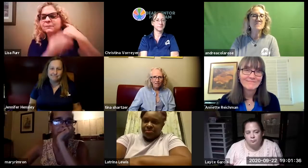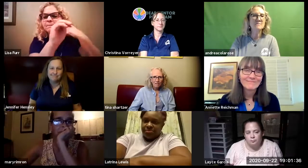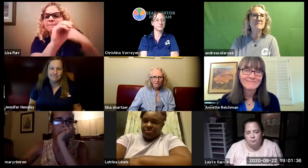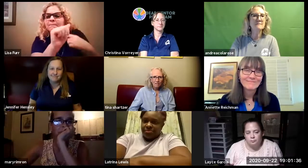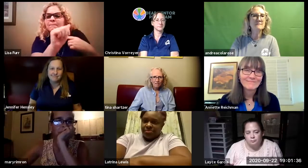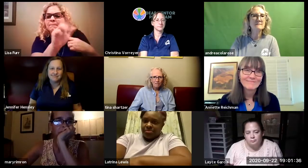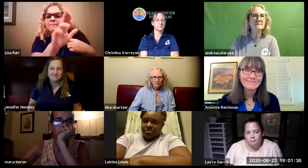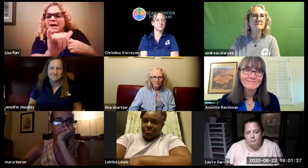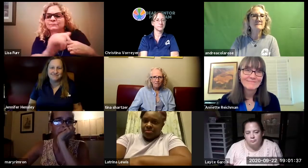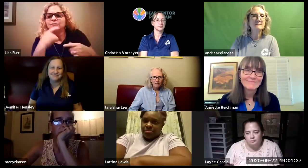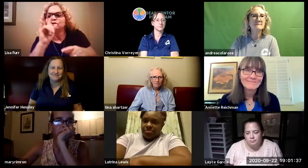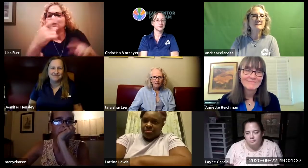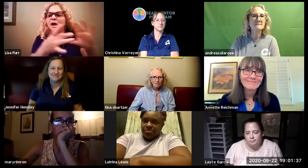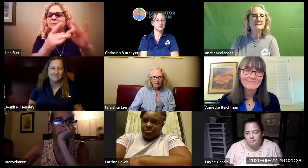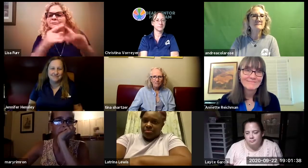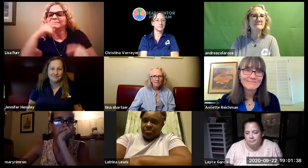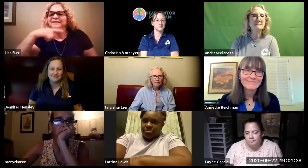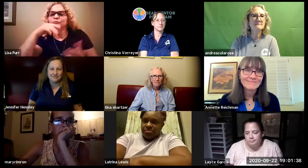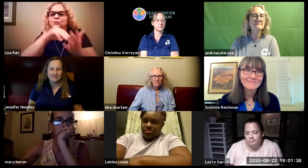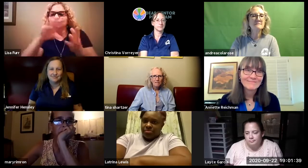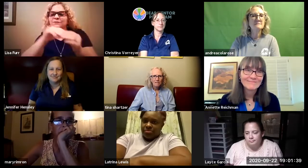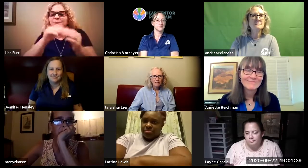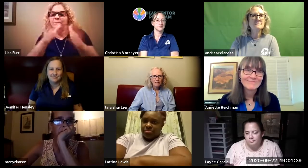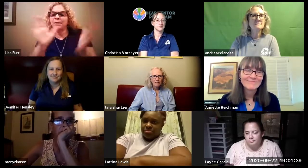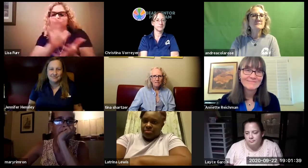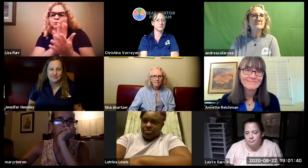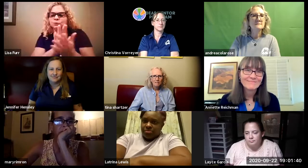unfortunately needs to